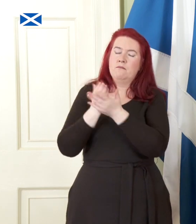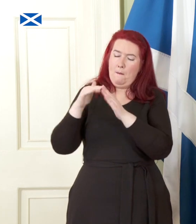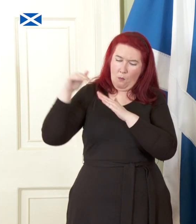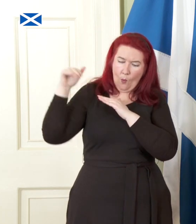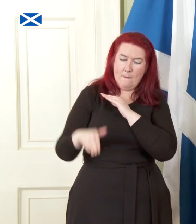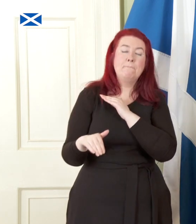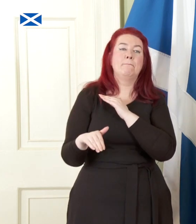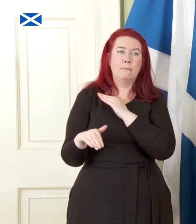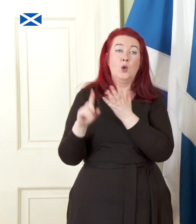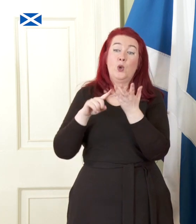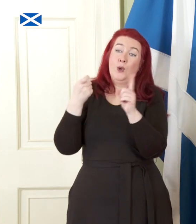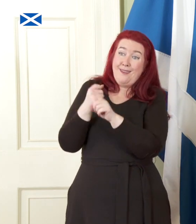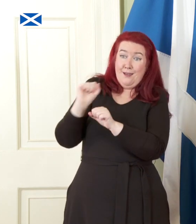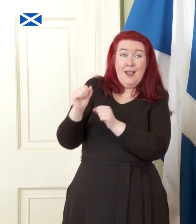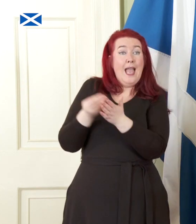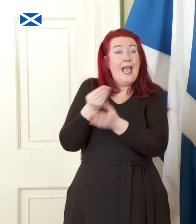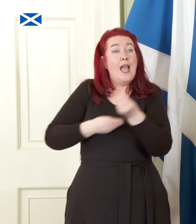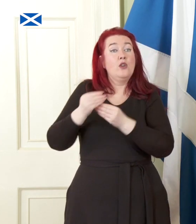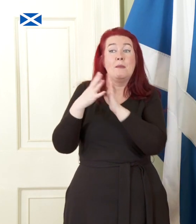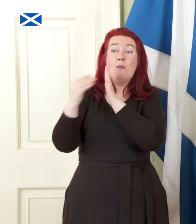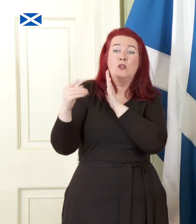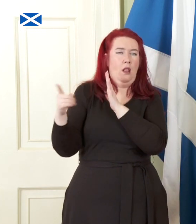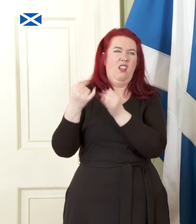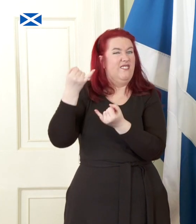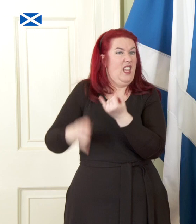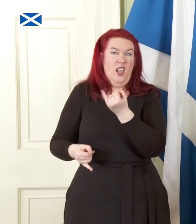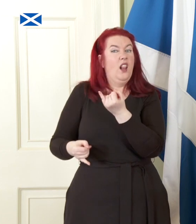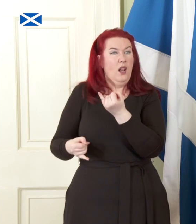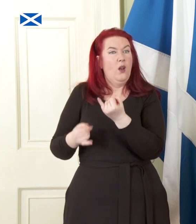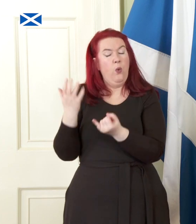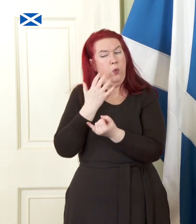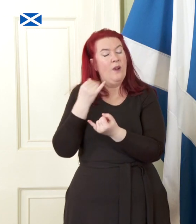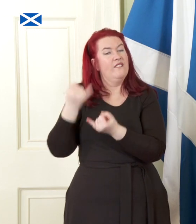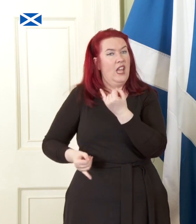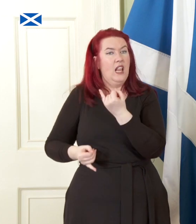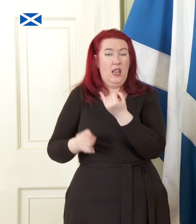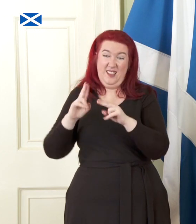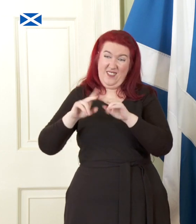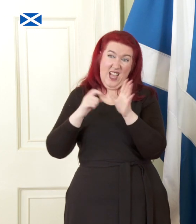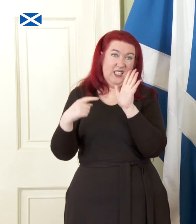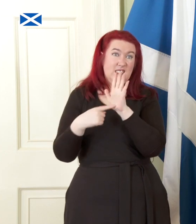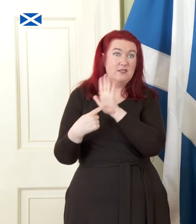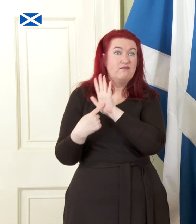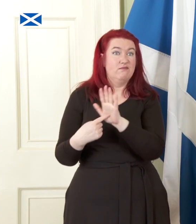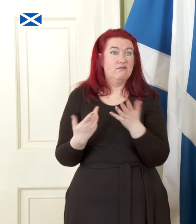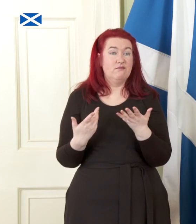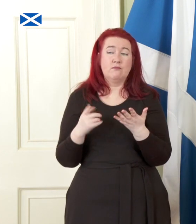economic model is failing and failing badly. The facts speak for themselves. The UK is poorer than